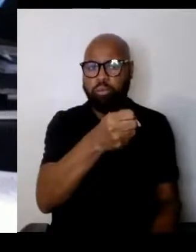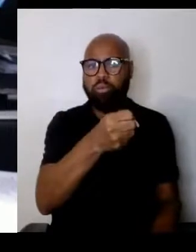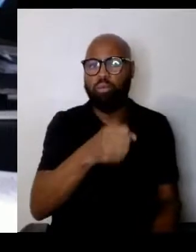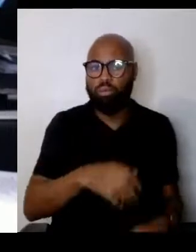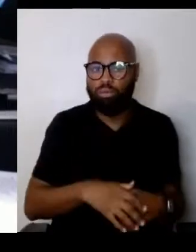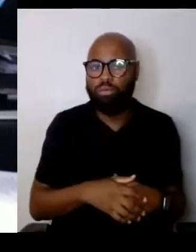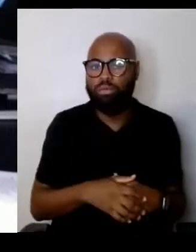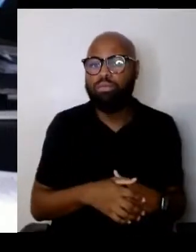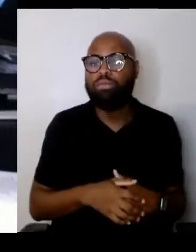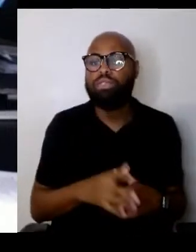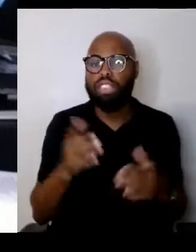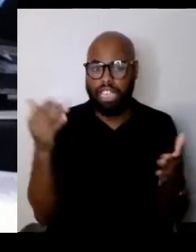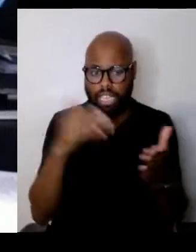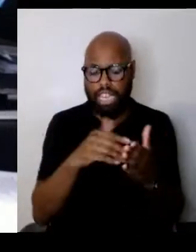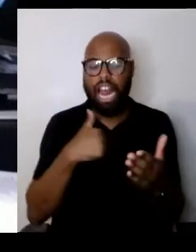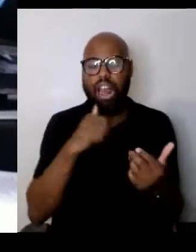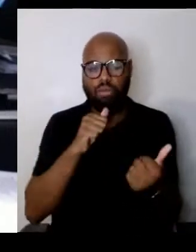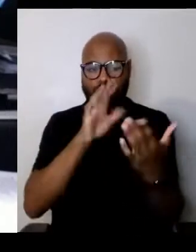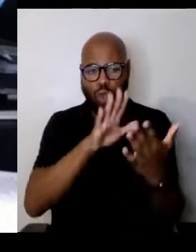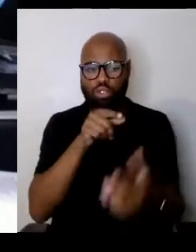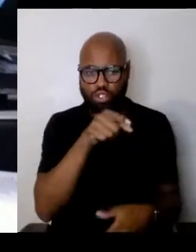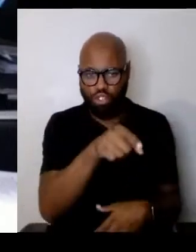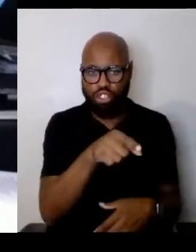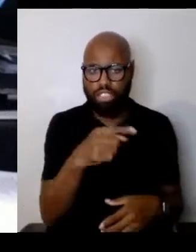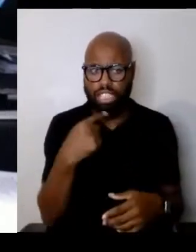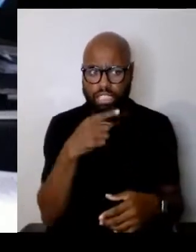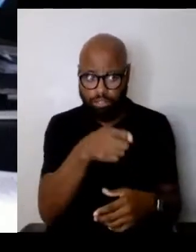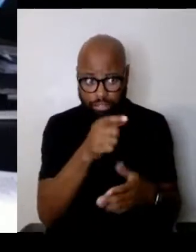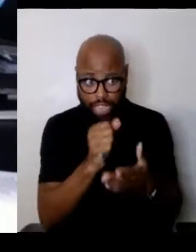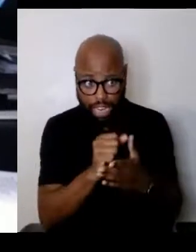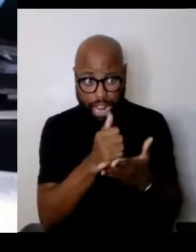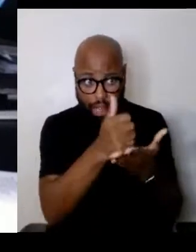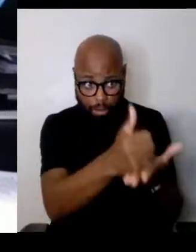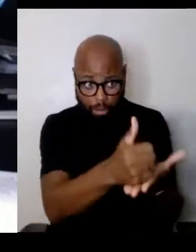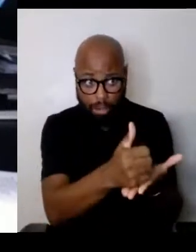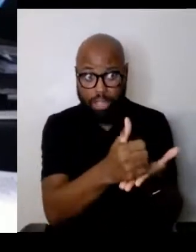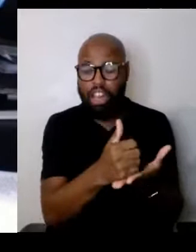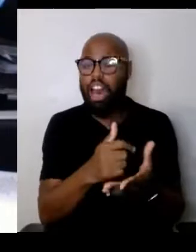and then I learned how difficult it is in this society